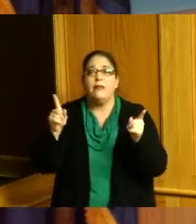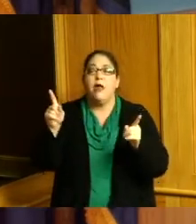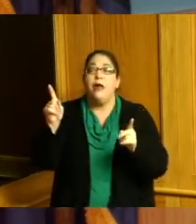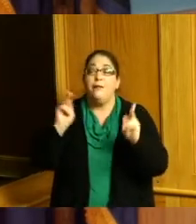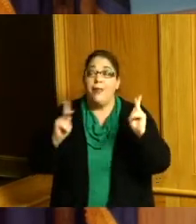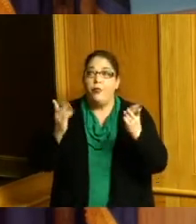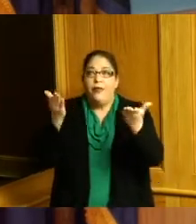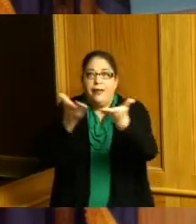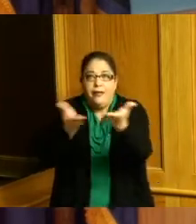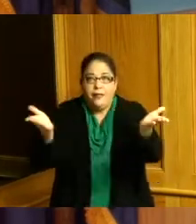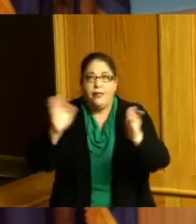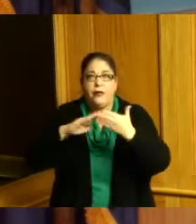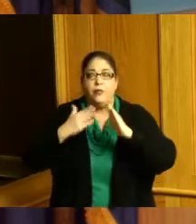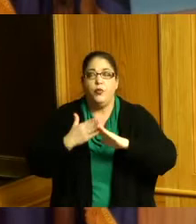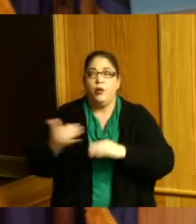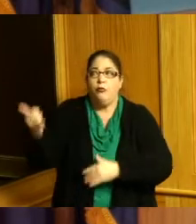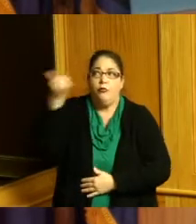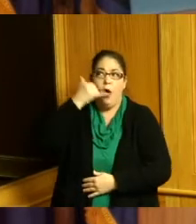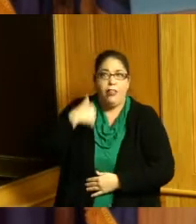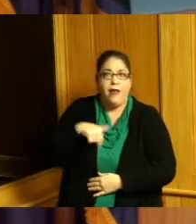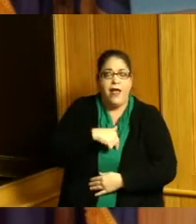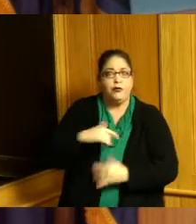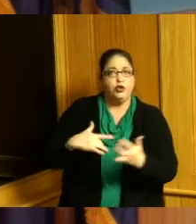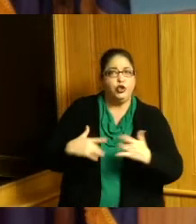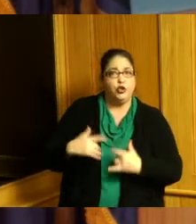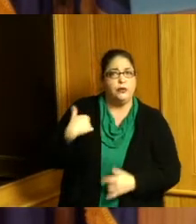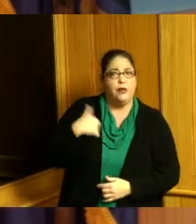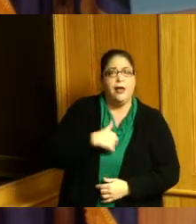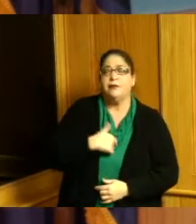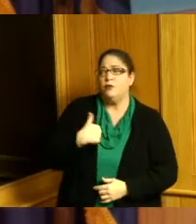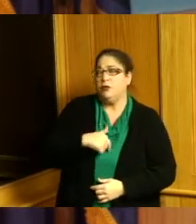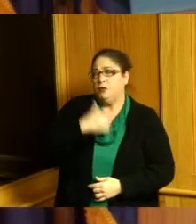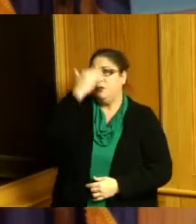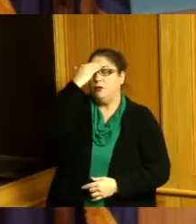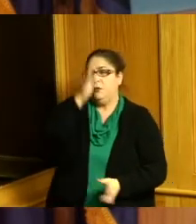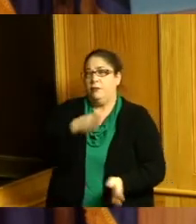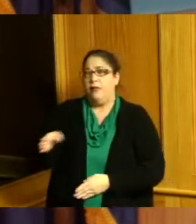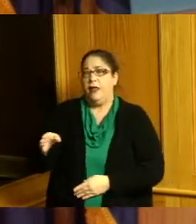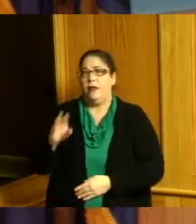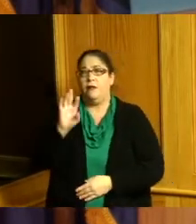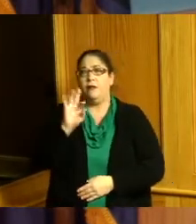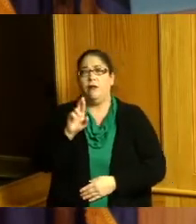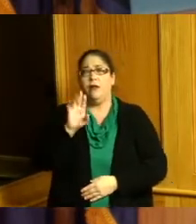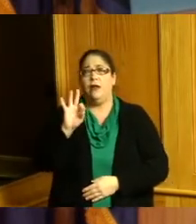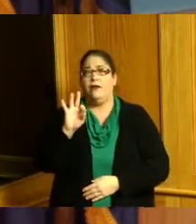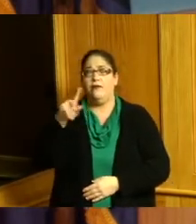knows what the actual plan is as well as I know we had our rfp come in for testing I'm excited to see